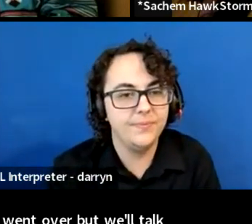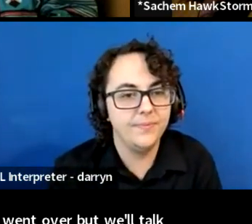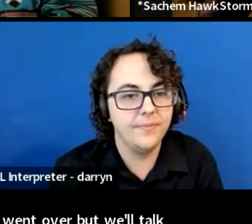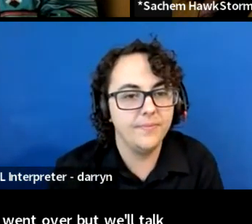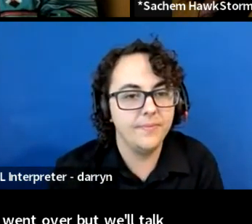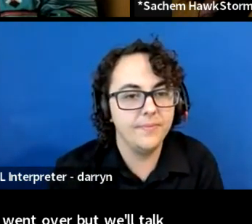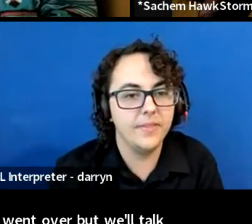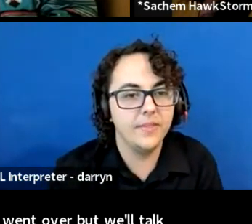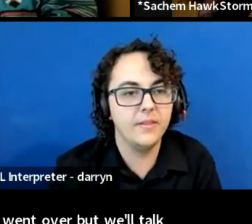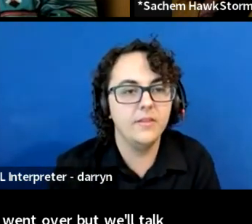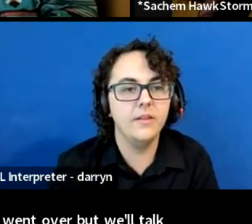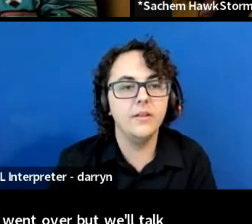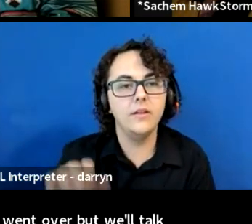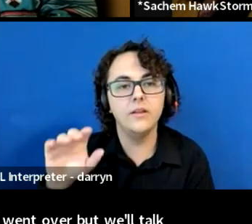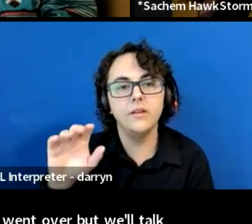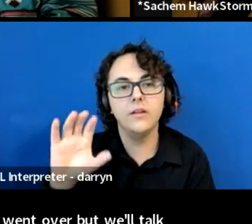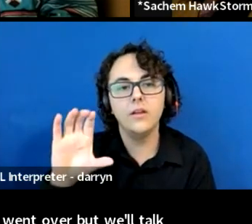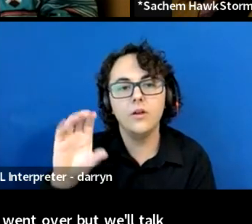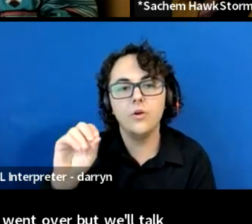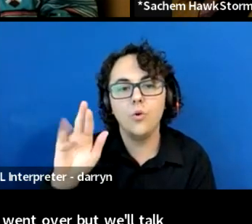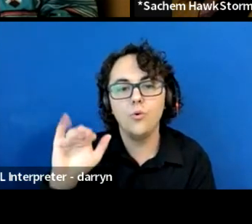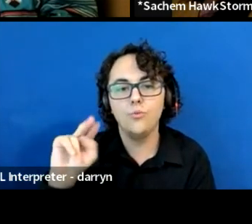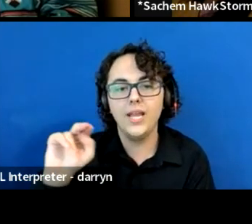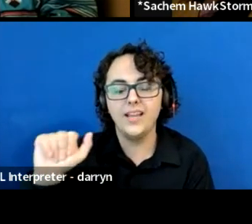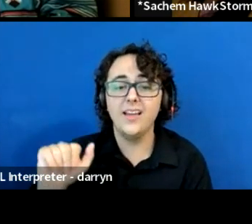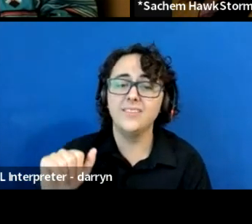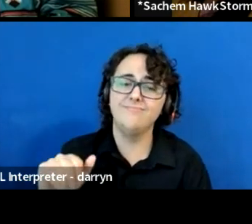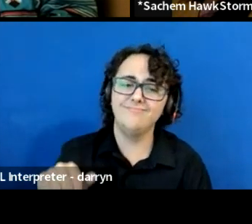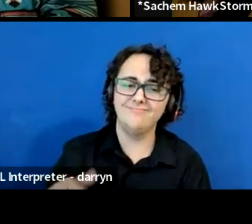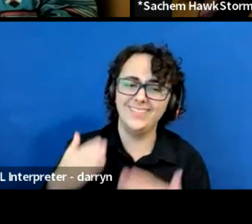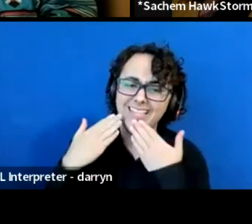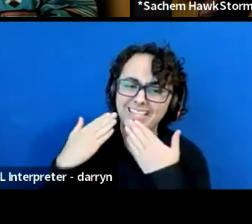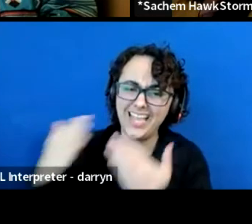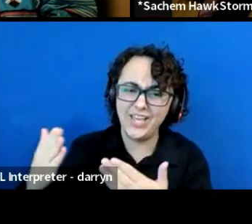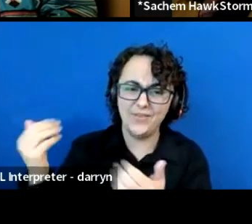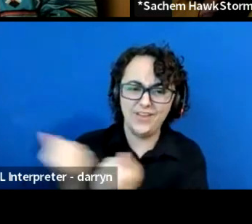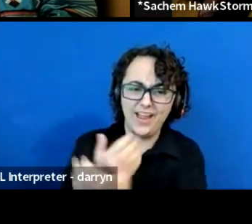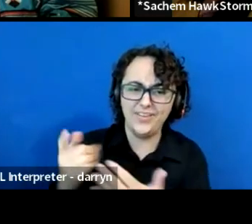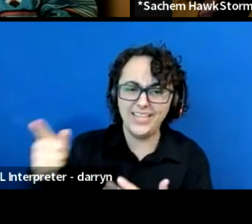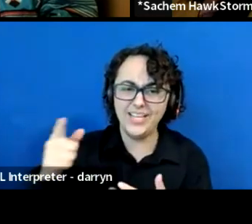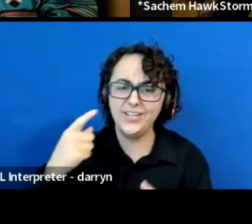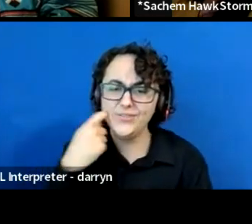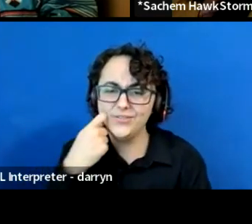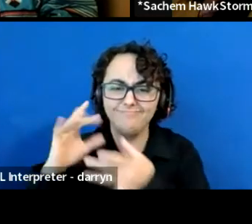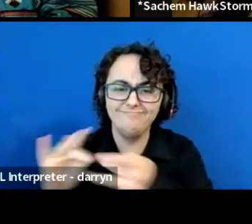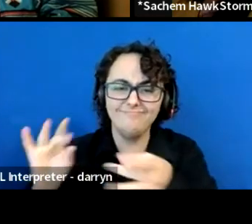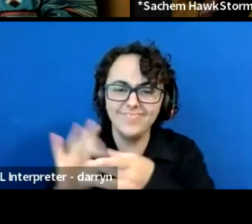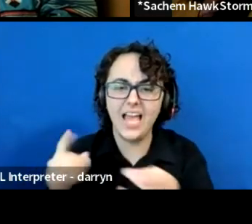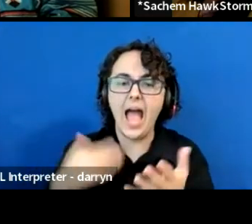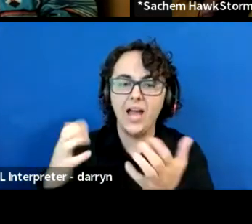Cherri, I'm so grateful for everything you shared. And I really just wanna boost the way that you talked